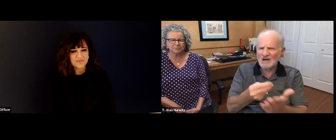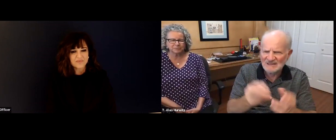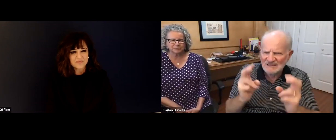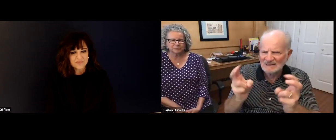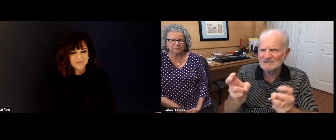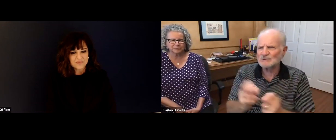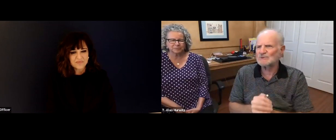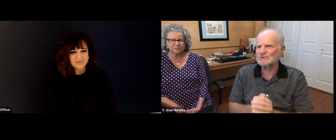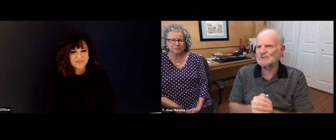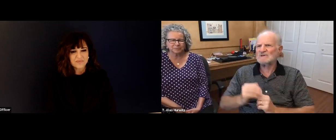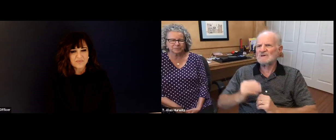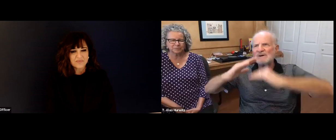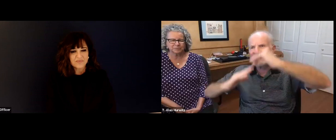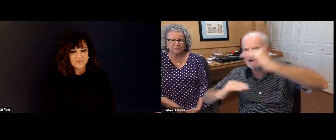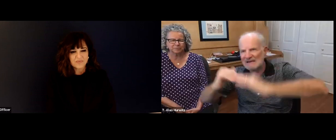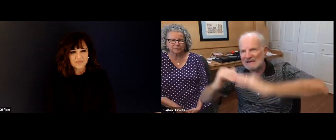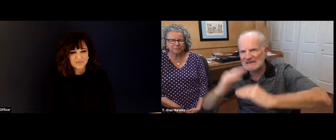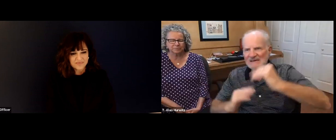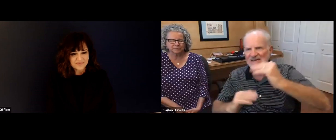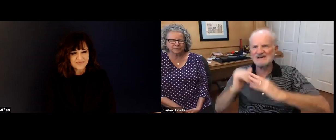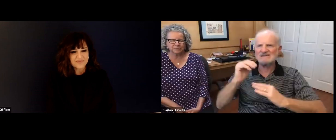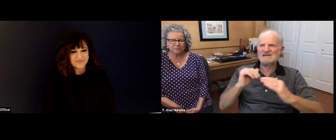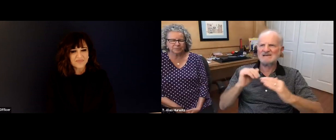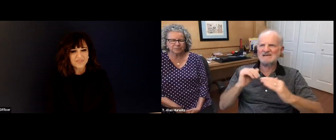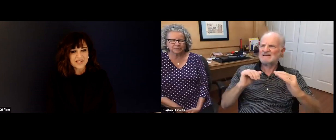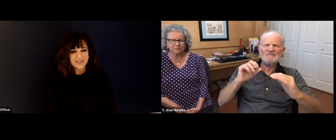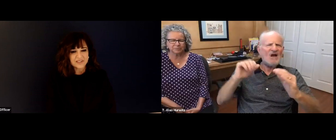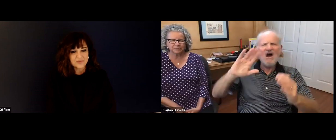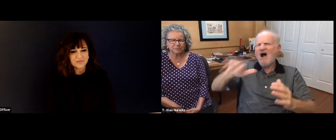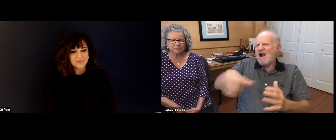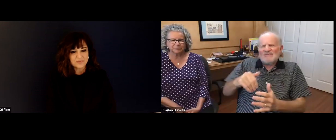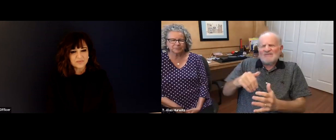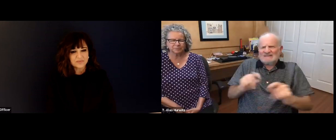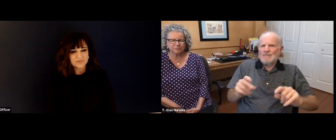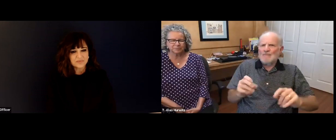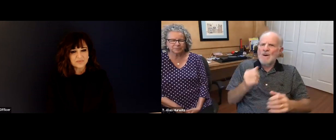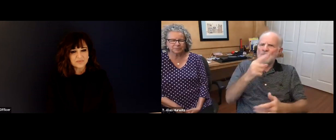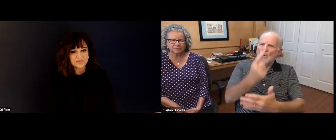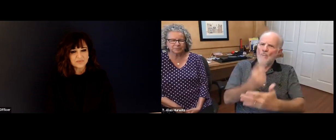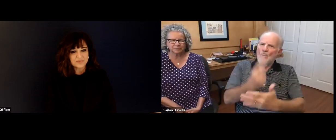same issues and challenges, student enrollment issues,